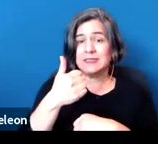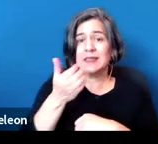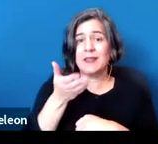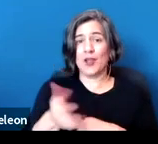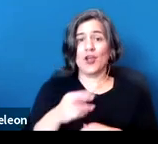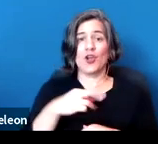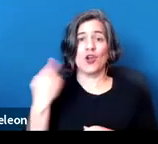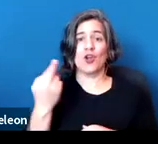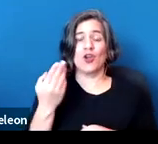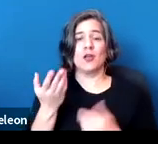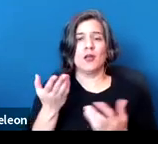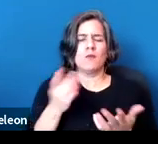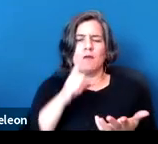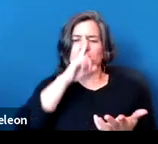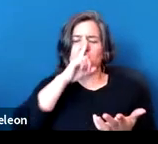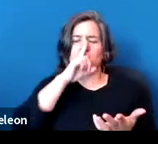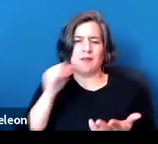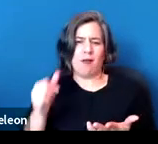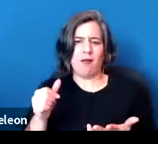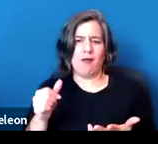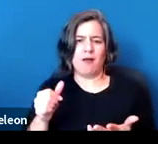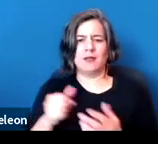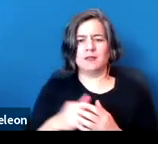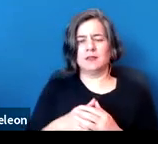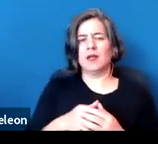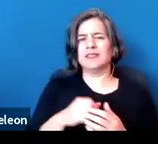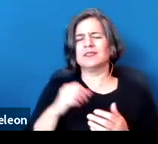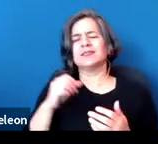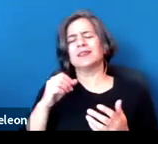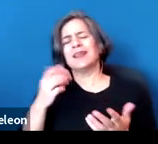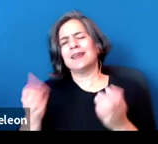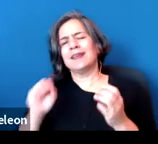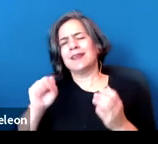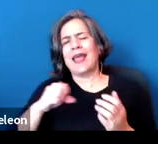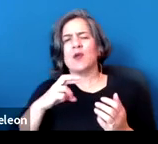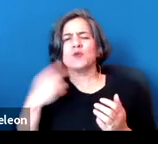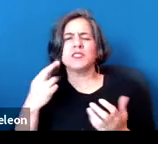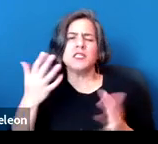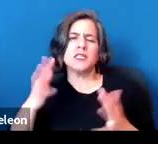It turns out not to be risky," or it's risky, but we've discovered, you know, the big example,